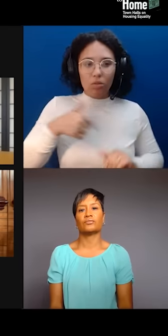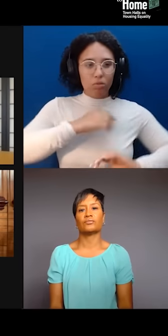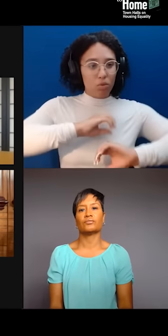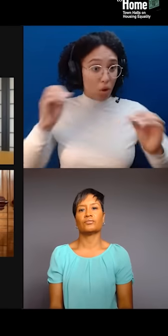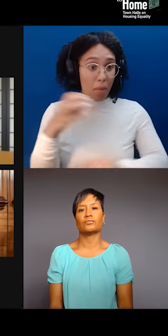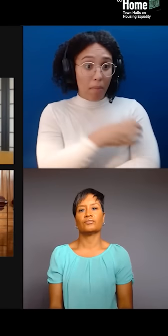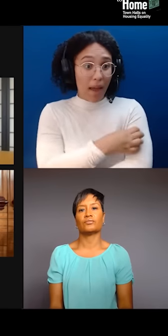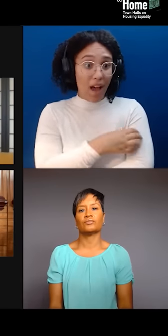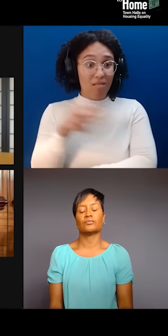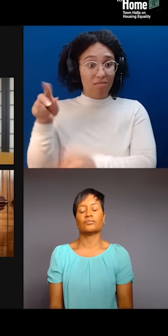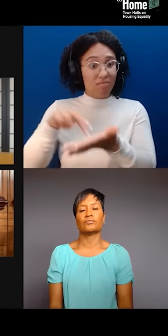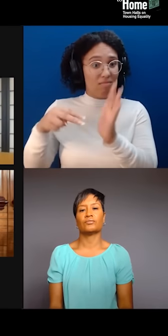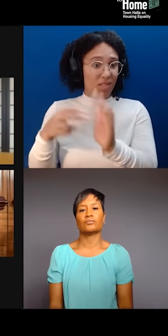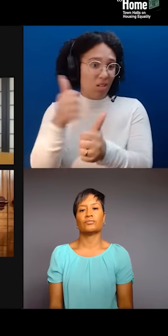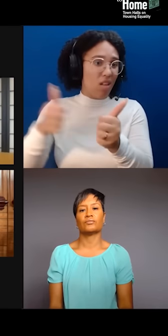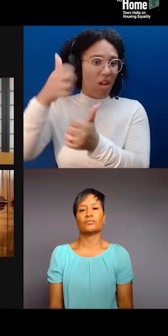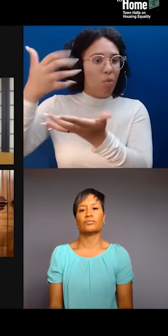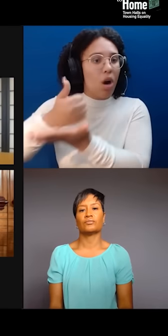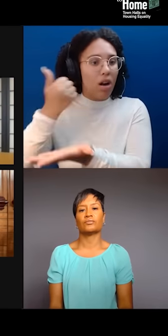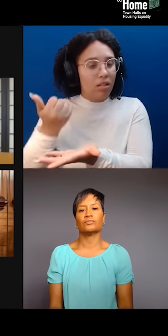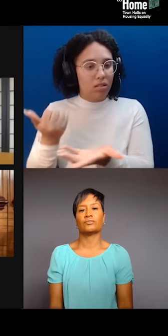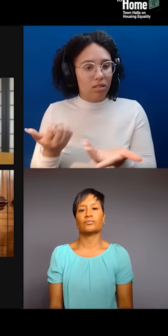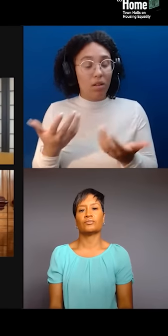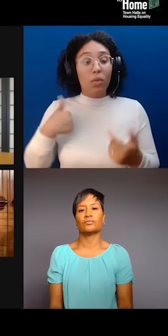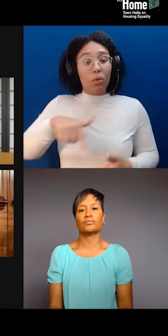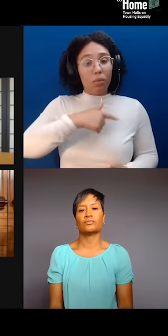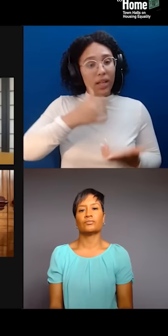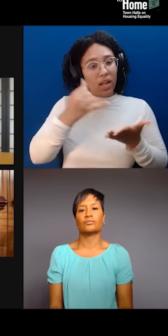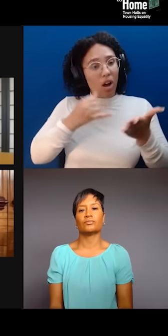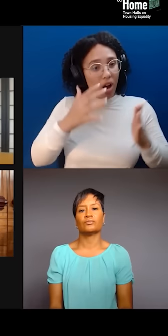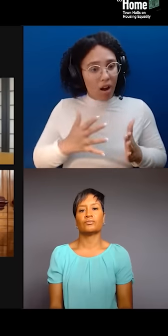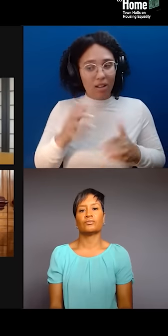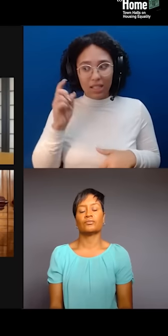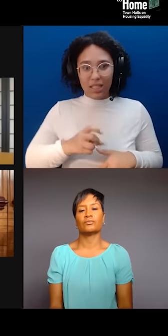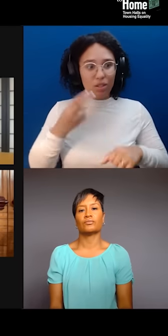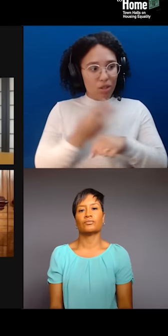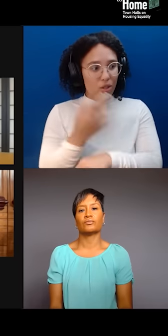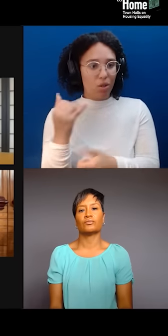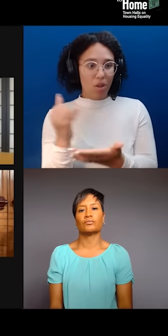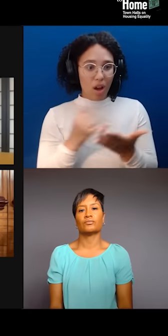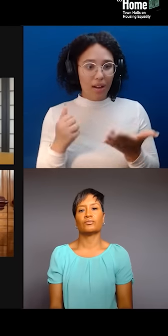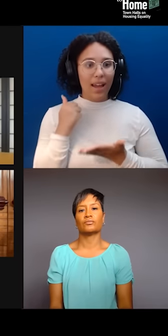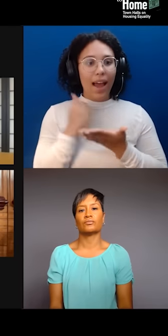that we can actually animate what's possible, right? Like the future, right? And what's happening in the present,